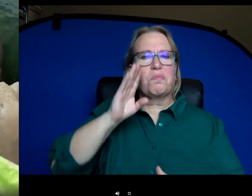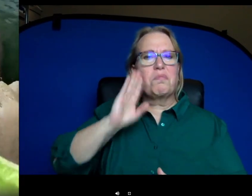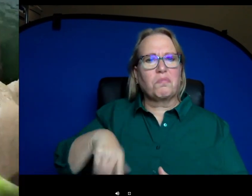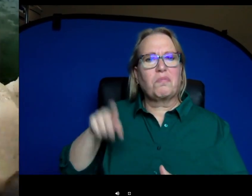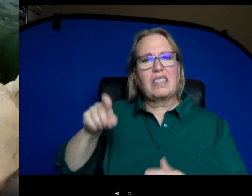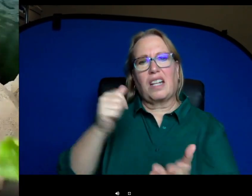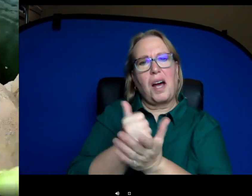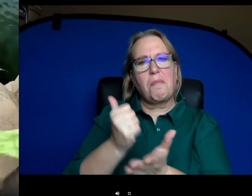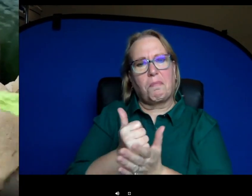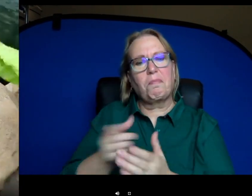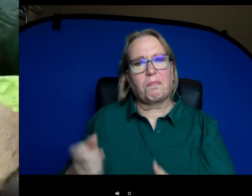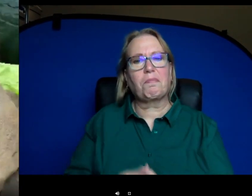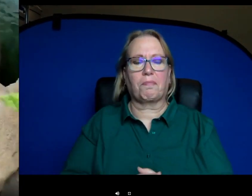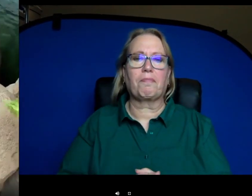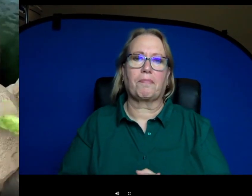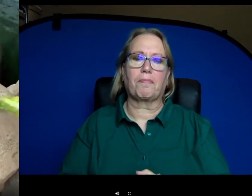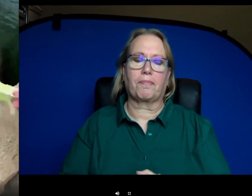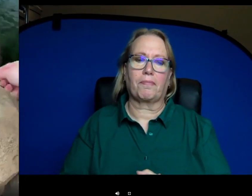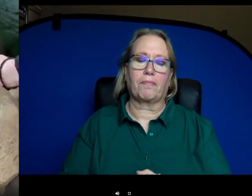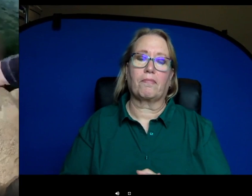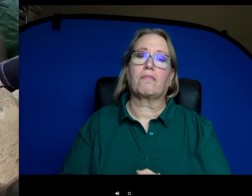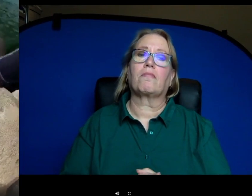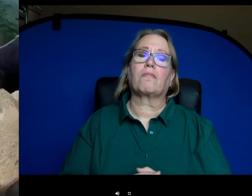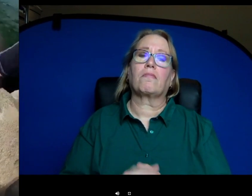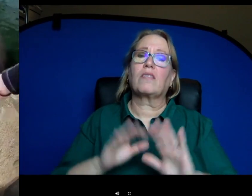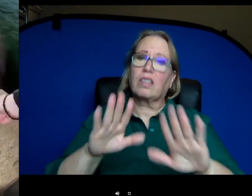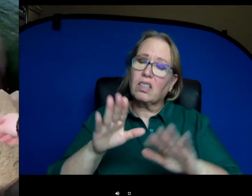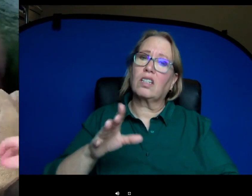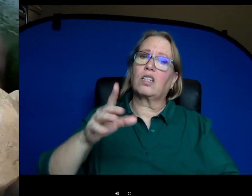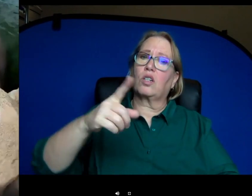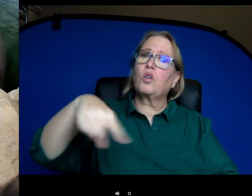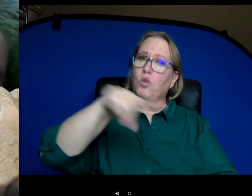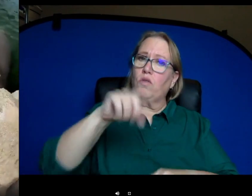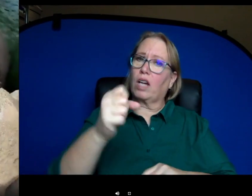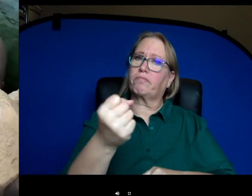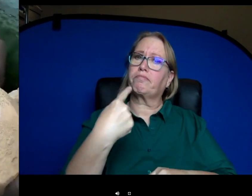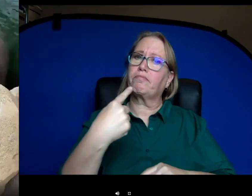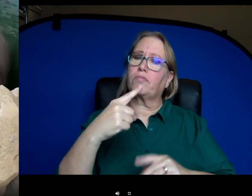During this you are welcome to send in any questions you have.